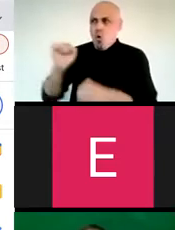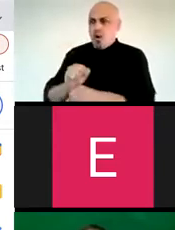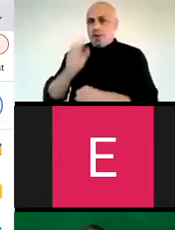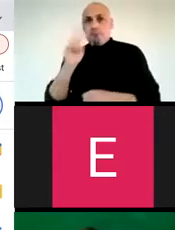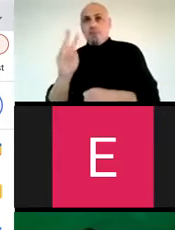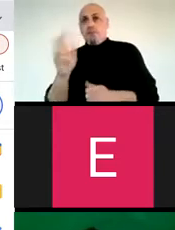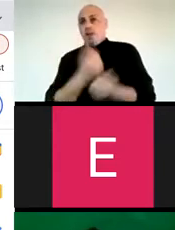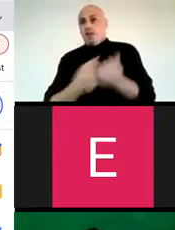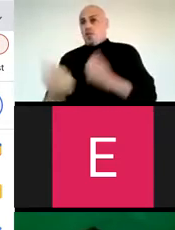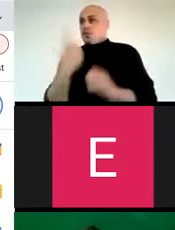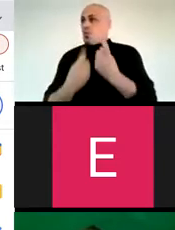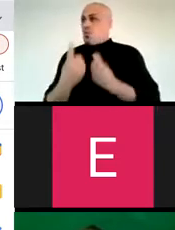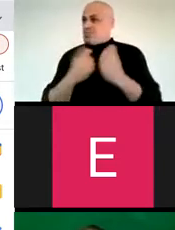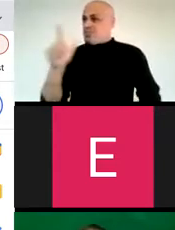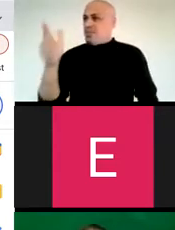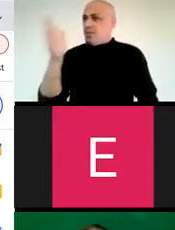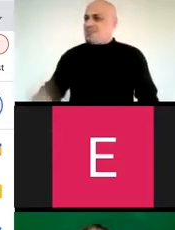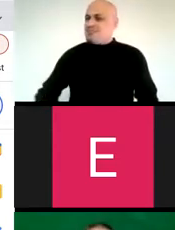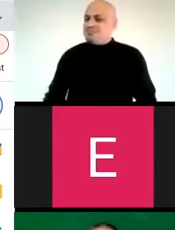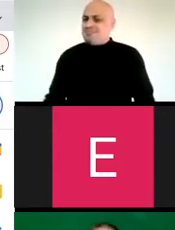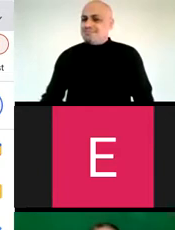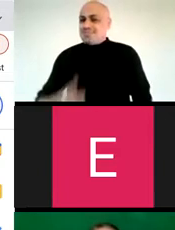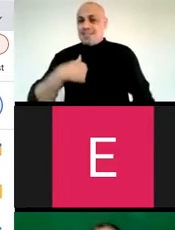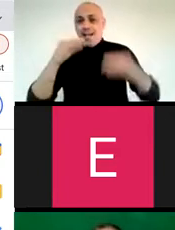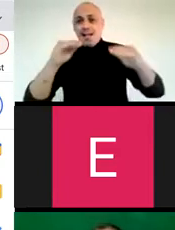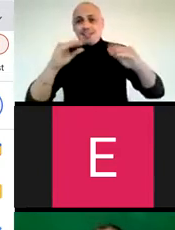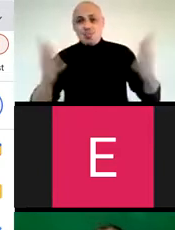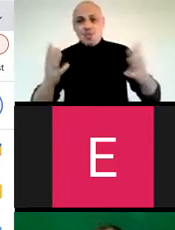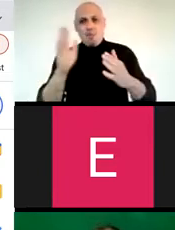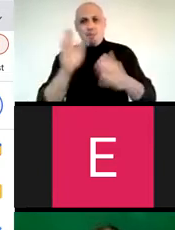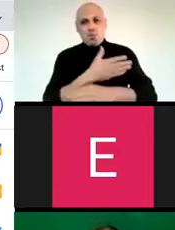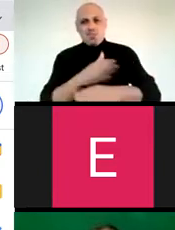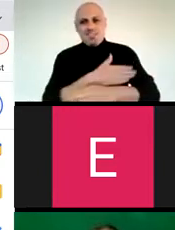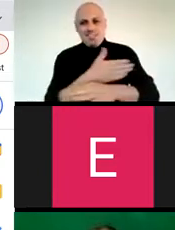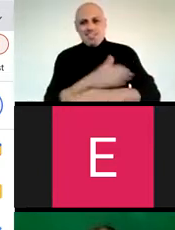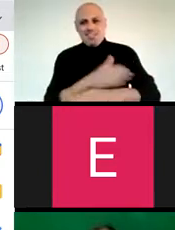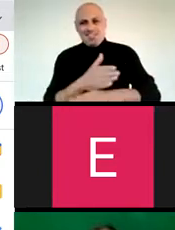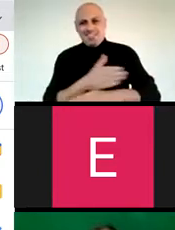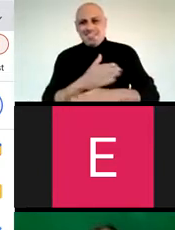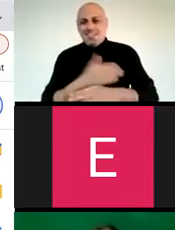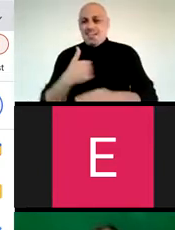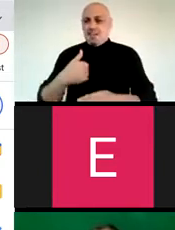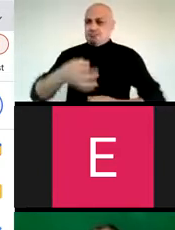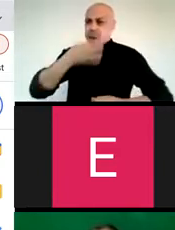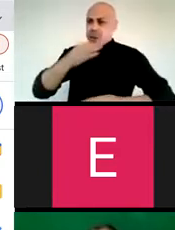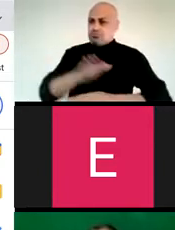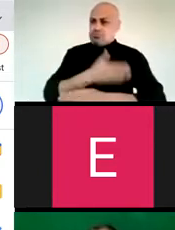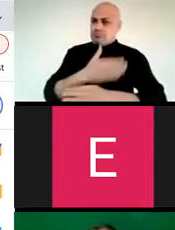our hard work and I look forward to everyone's questions. I teach music at York College, I am an